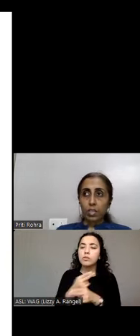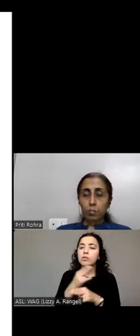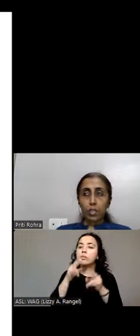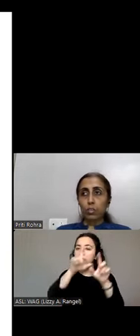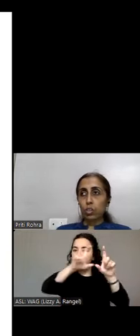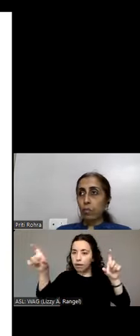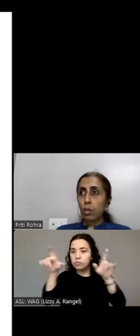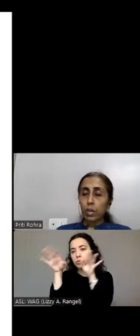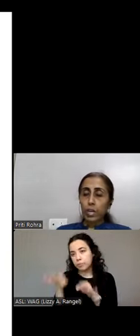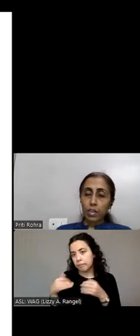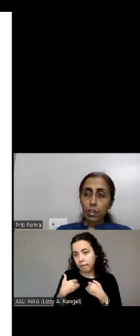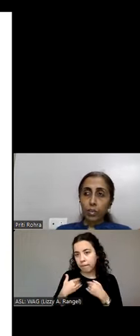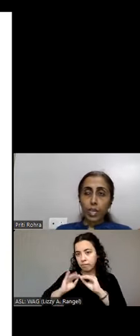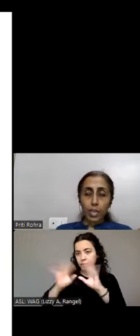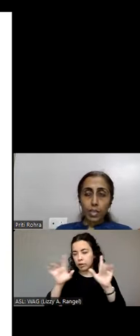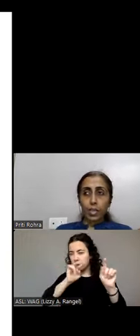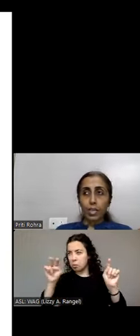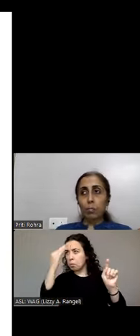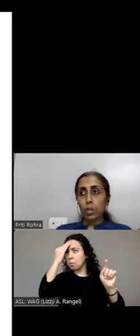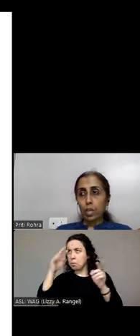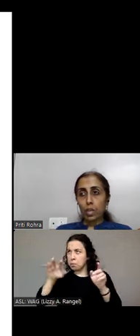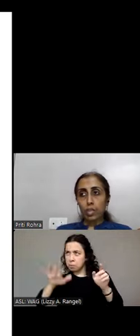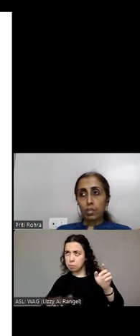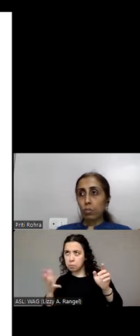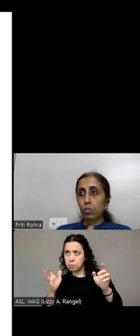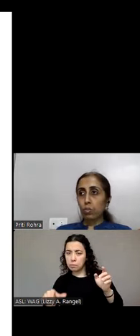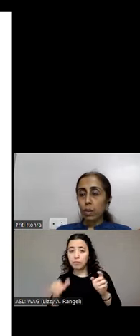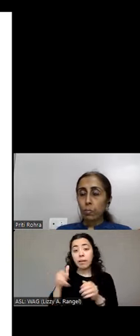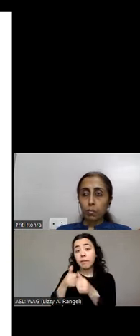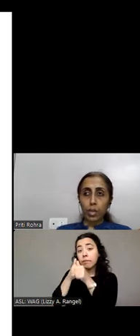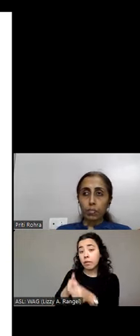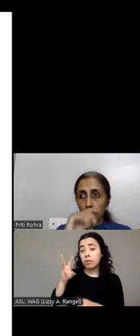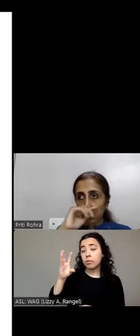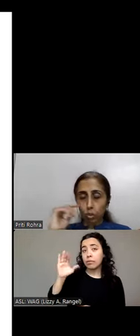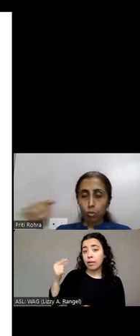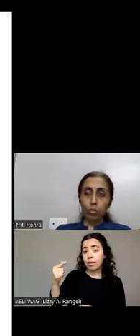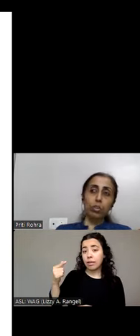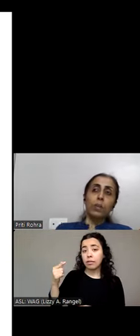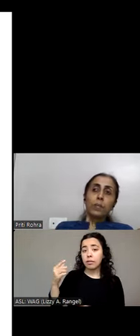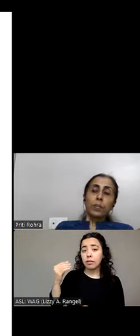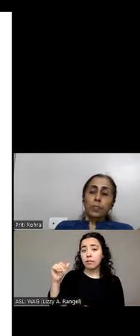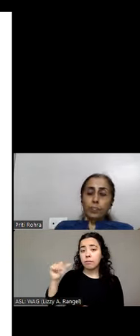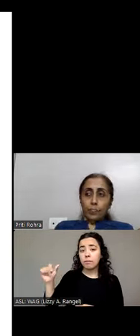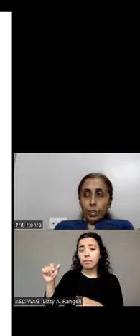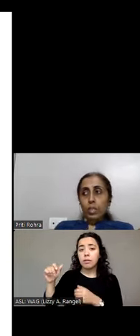something which is covered by WCAG and this will also help magnification users.